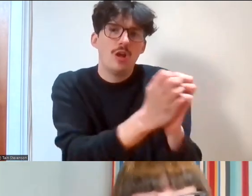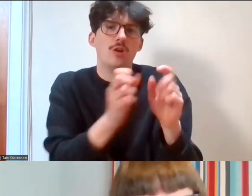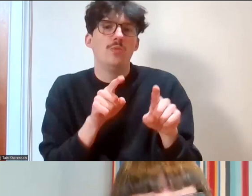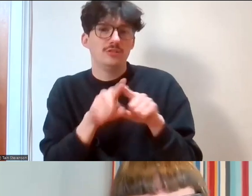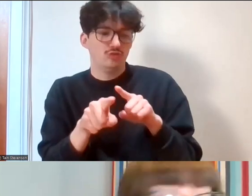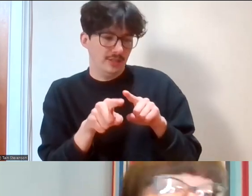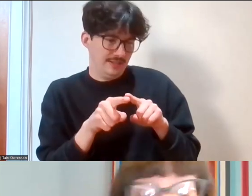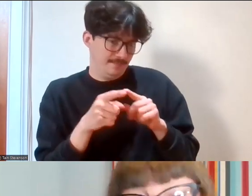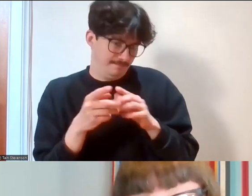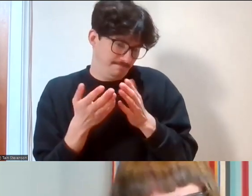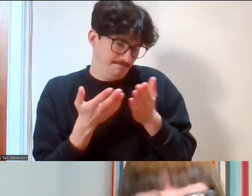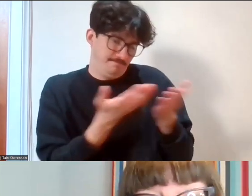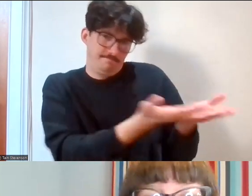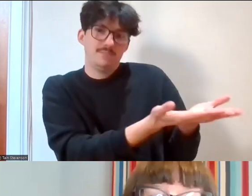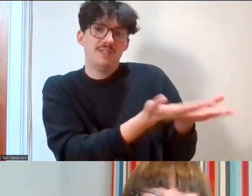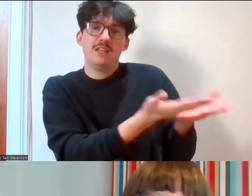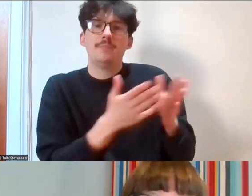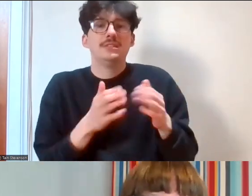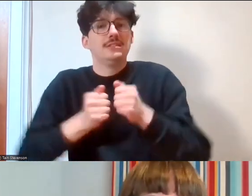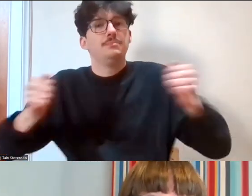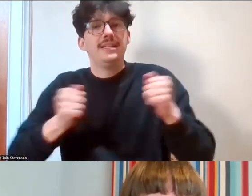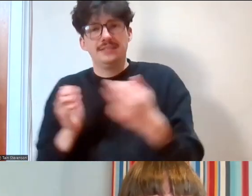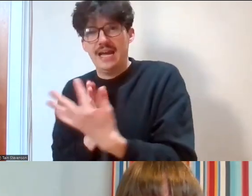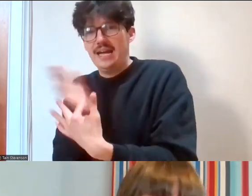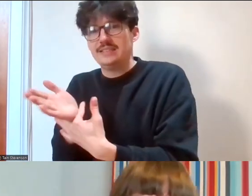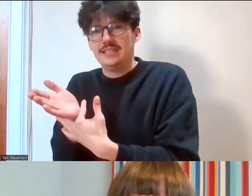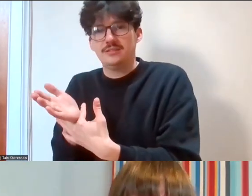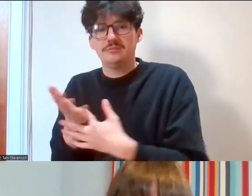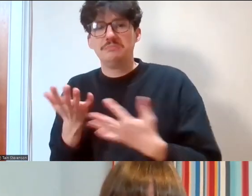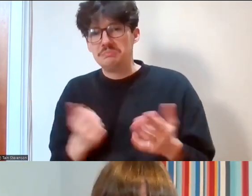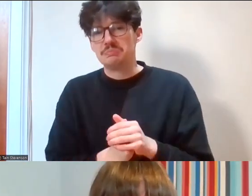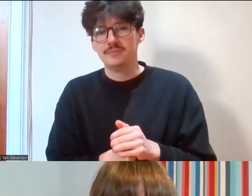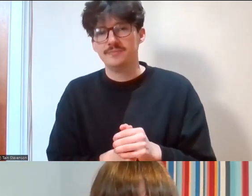that space and ground so they can do their thing with money from you, but they can do it on our